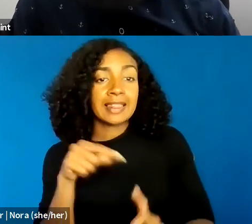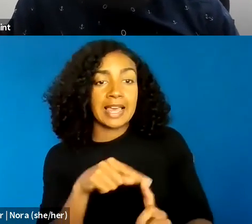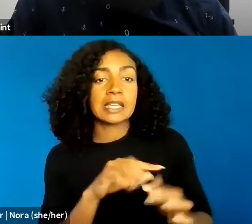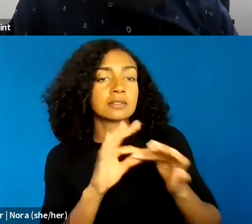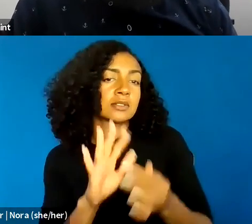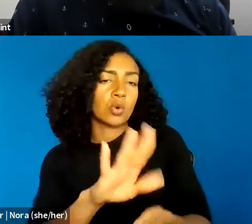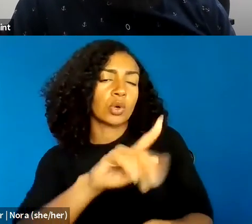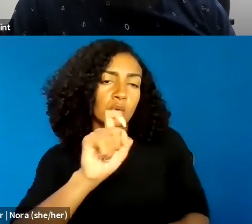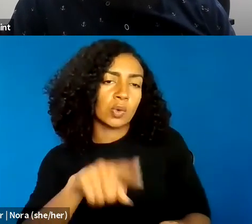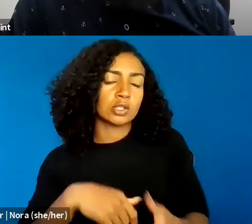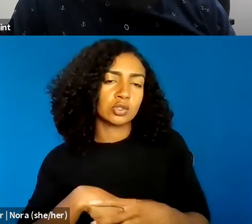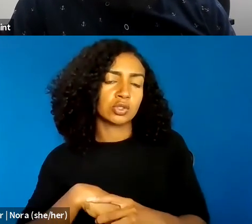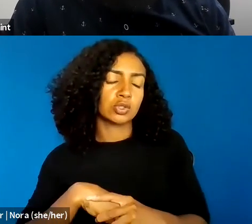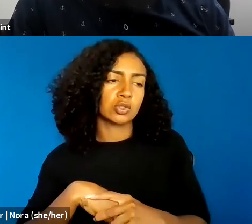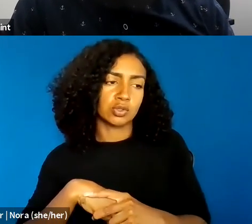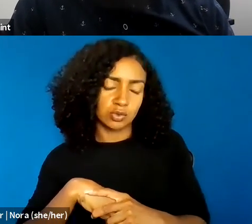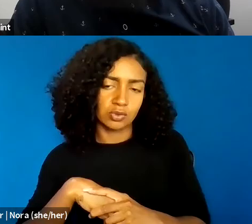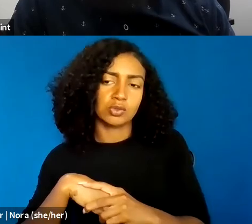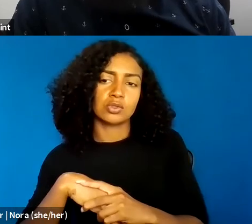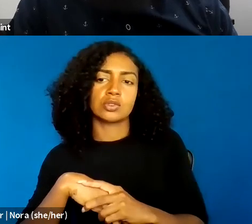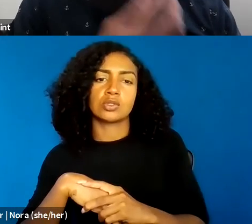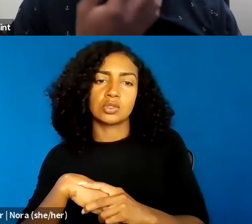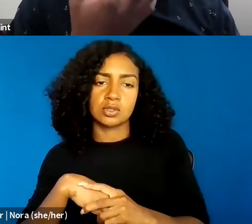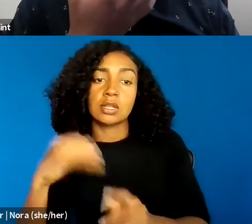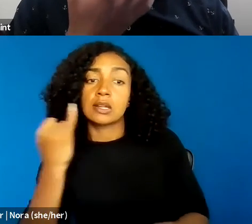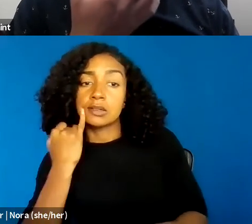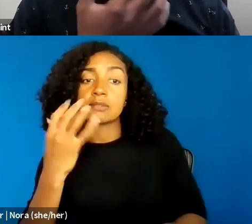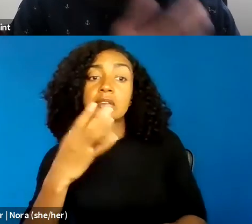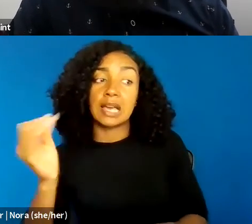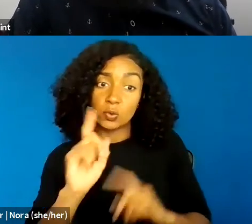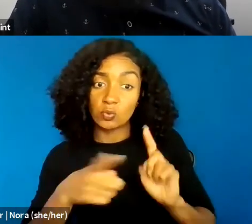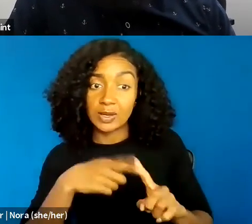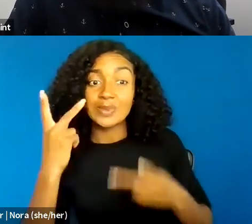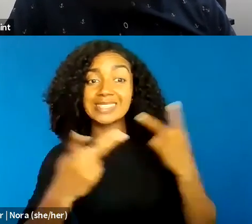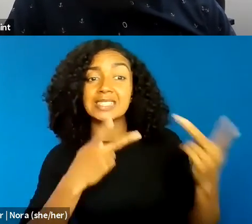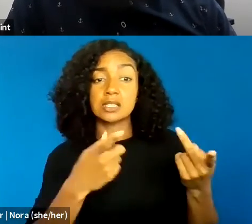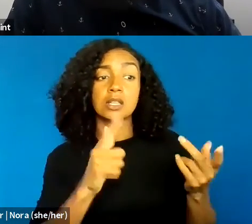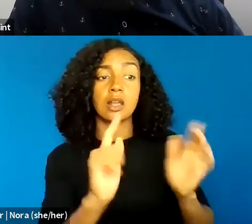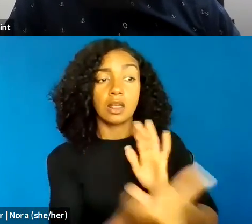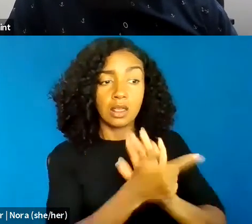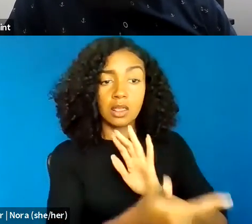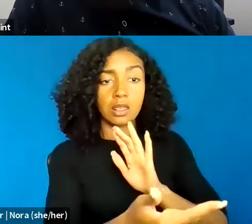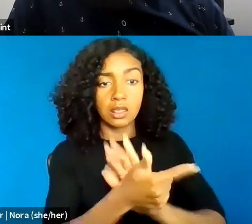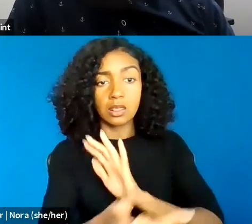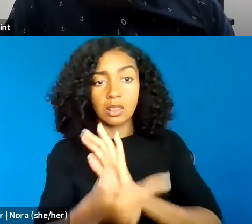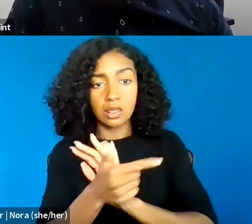if and when there are bans on teaching or discussing critical race theory,